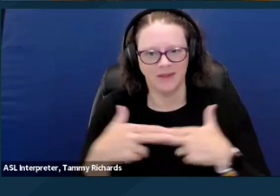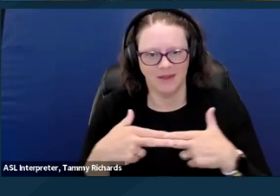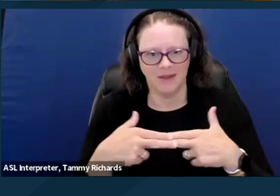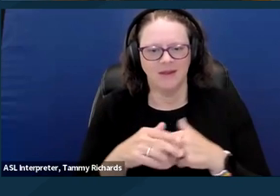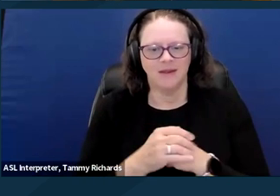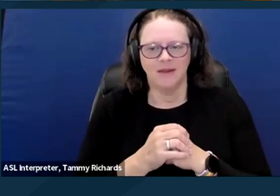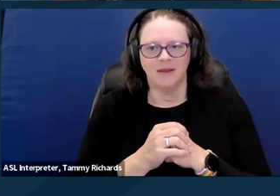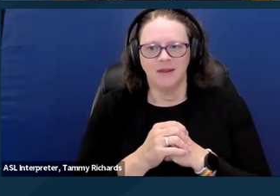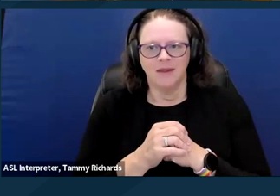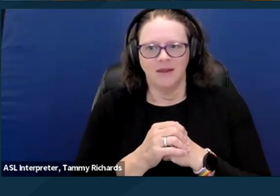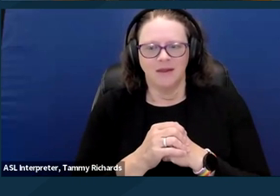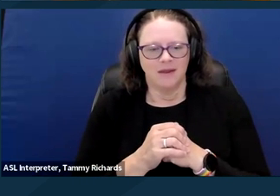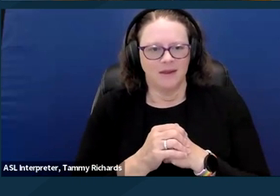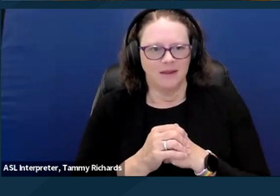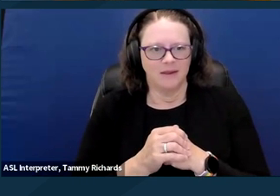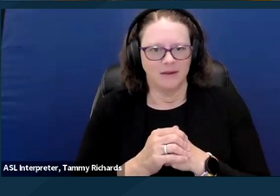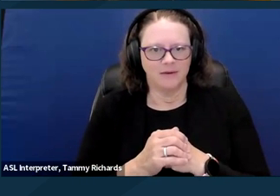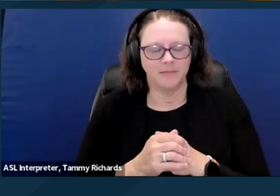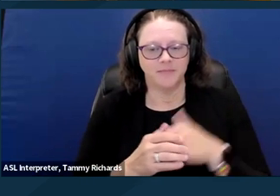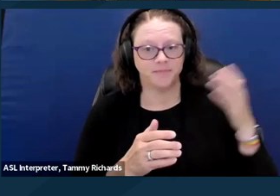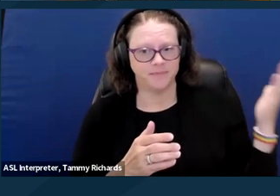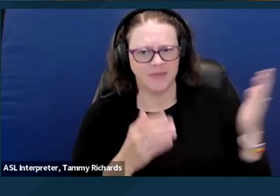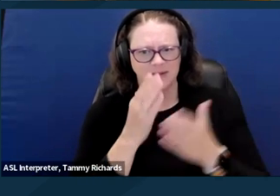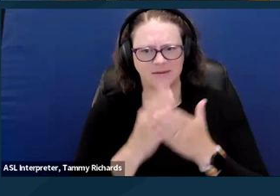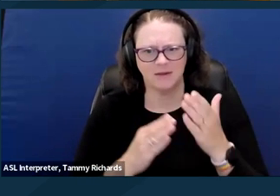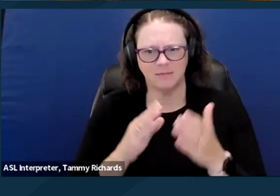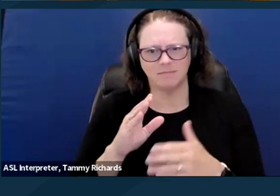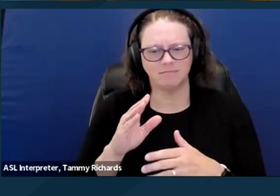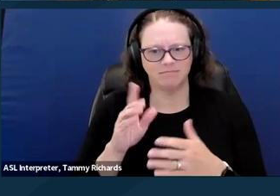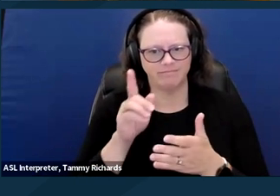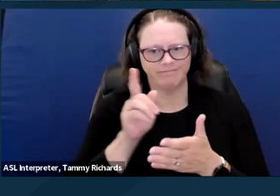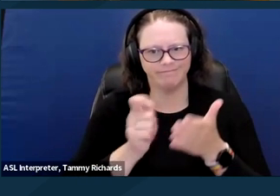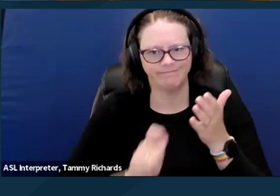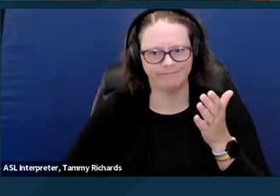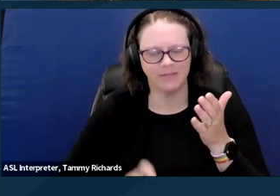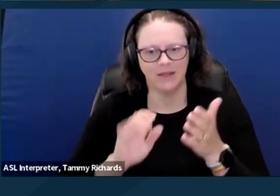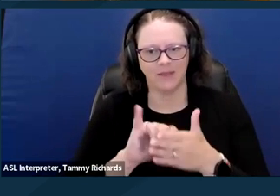I just wanna draw your attention to some literature that a former colleague of mine and I, Carlton Martin,